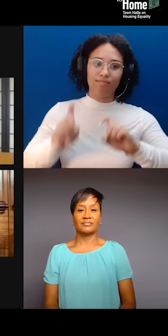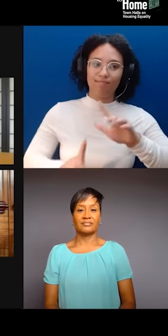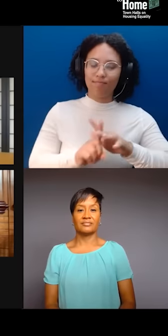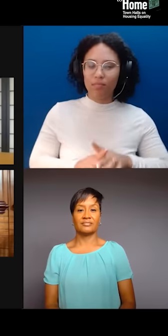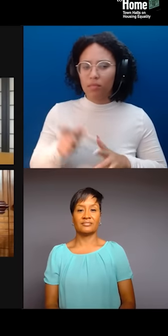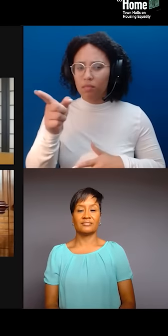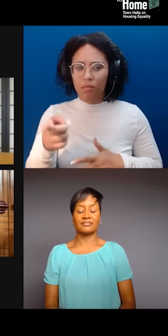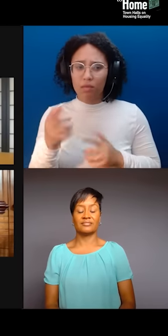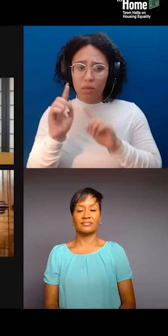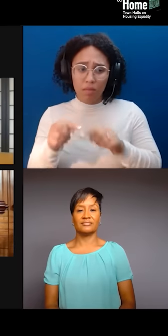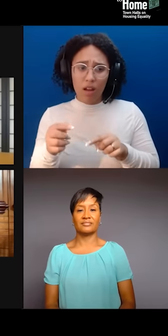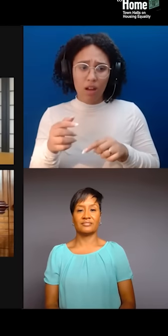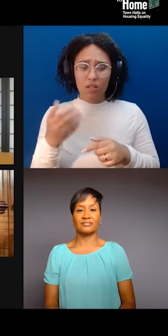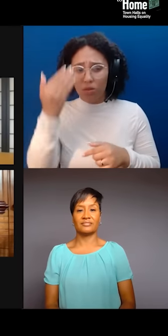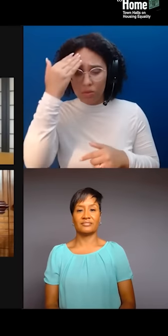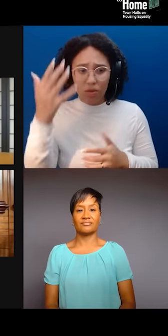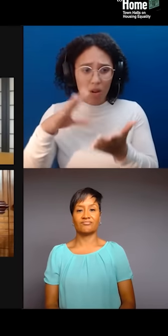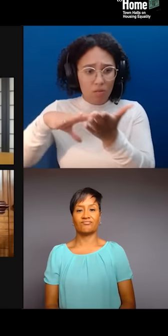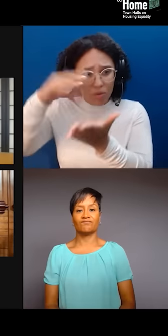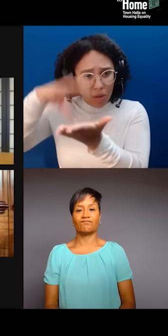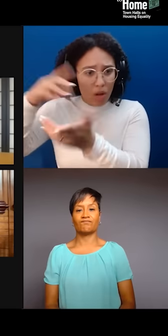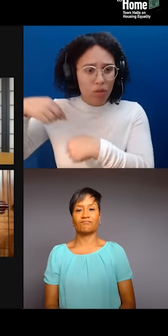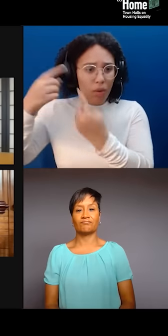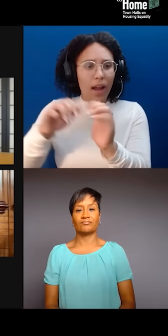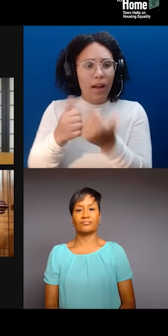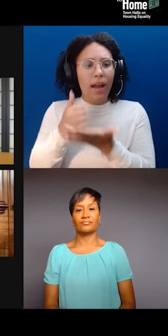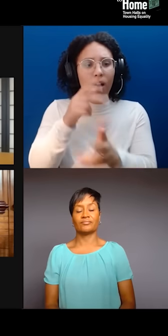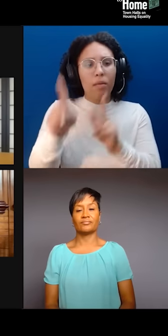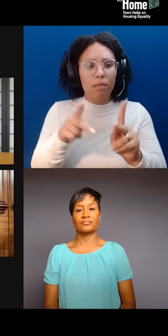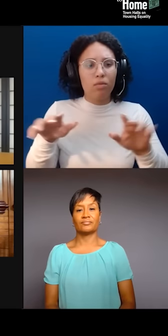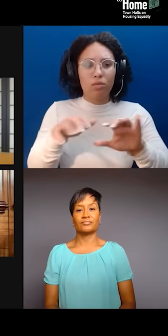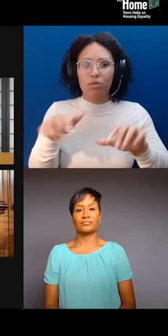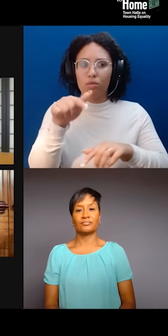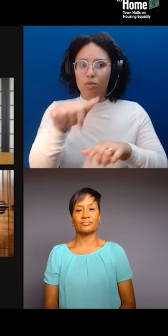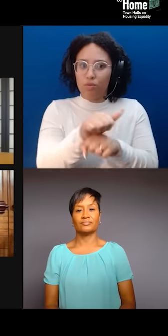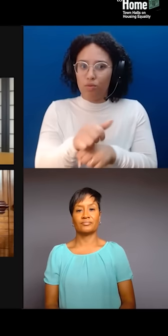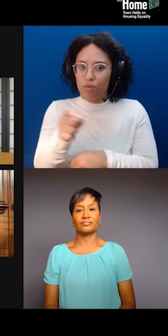Yeah, you know, I think the work that we're doing with Nuevayorkinos, we always say like, "We're just a bridge.